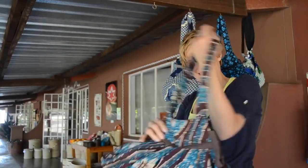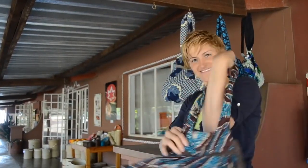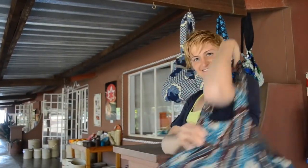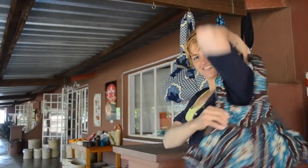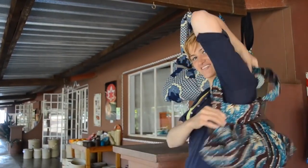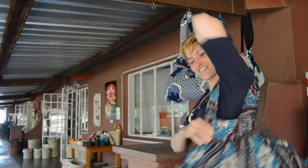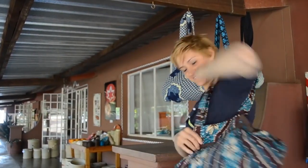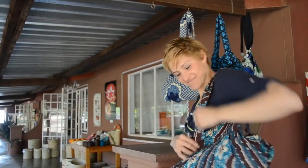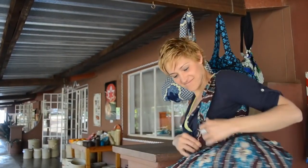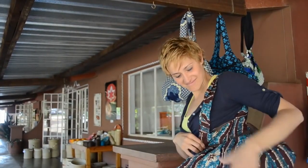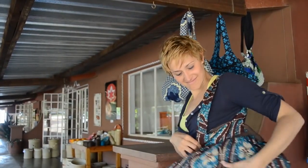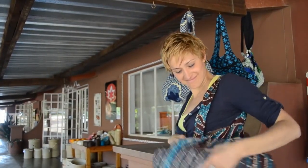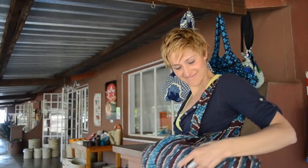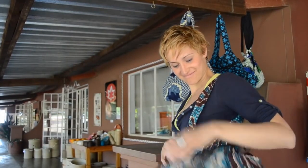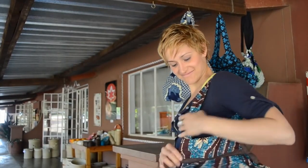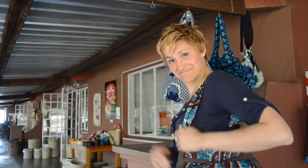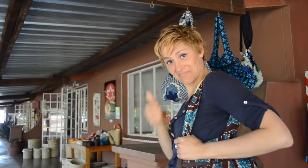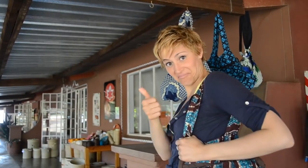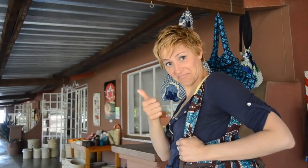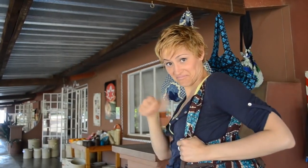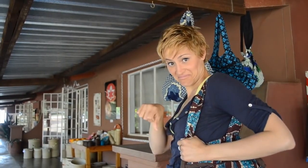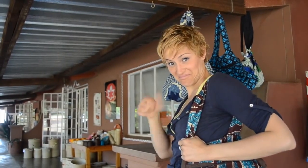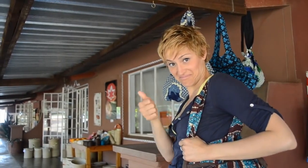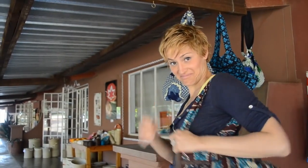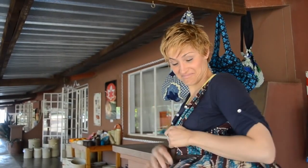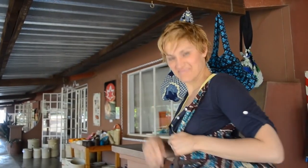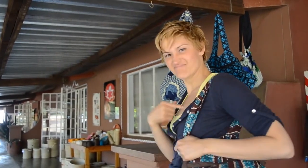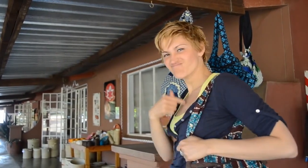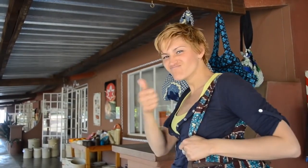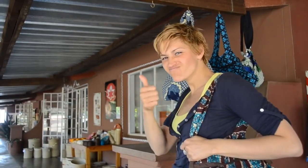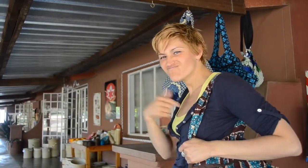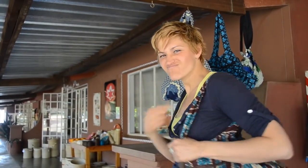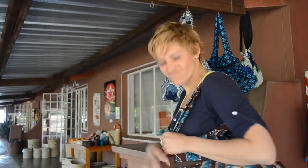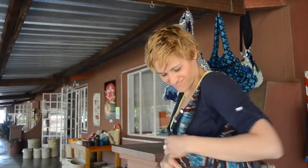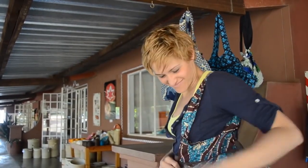Beautiful purse. Do you agree?